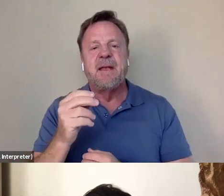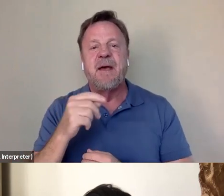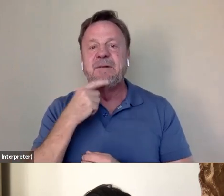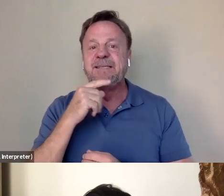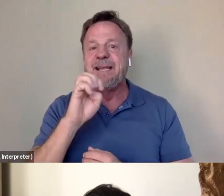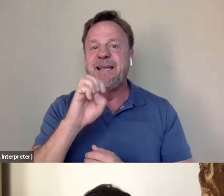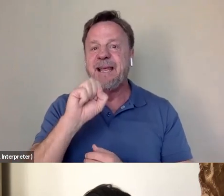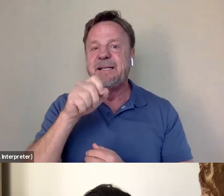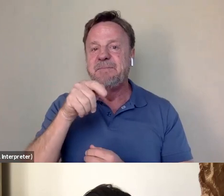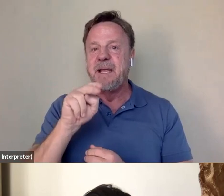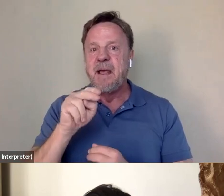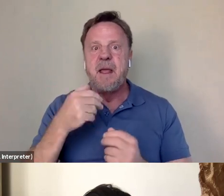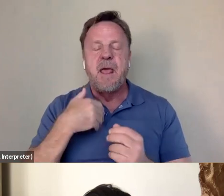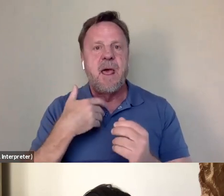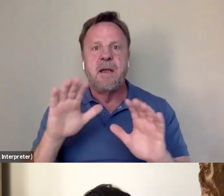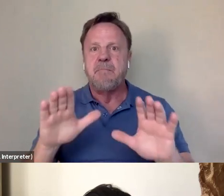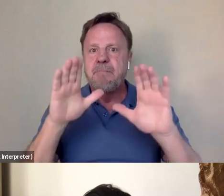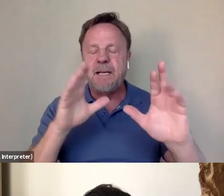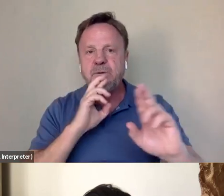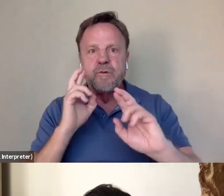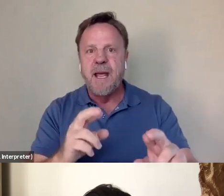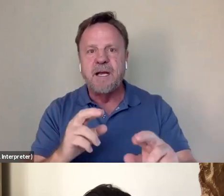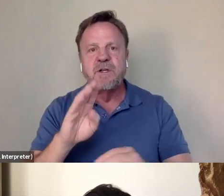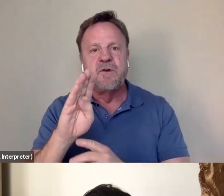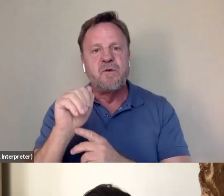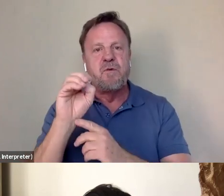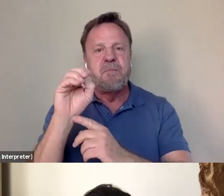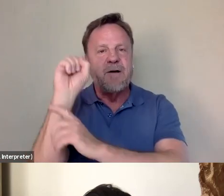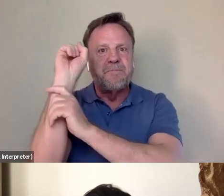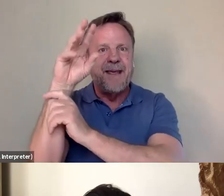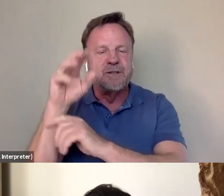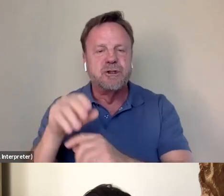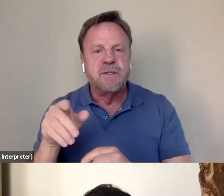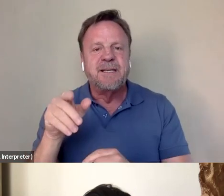they had such an amazing reaction to Bao's pitch. You know, he basically said I'm in